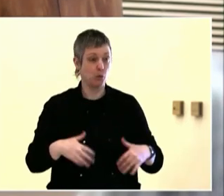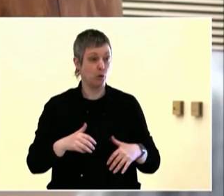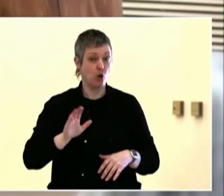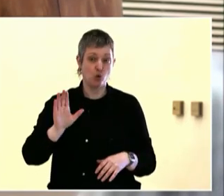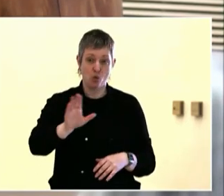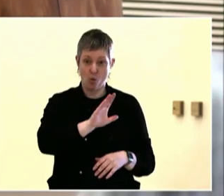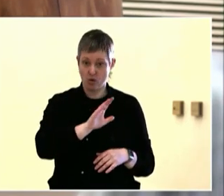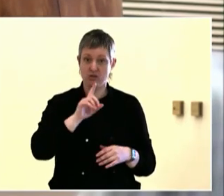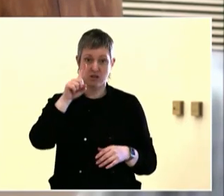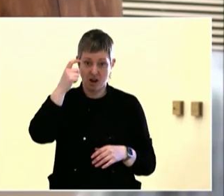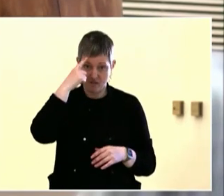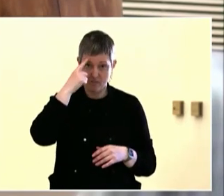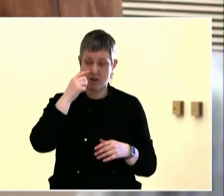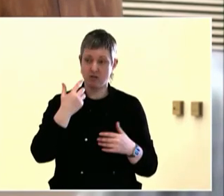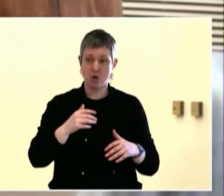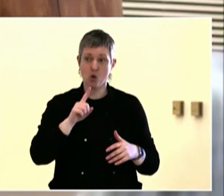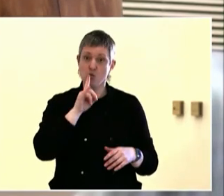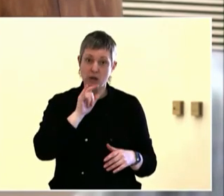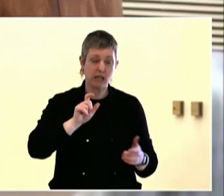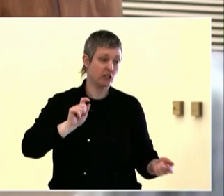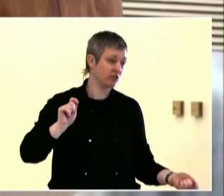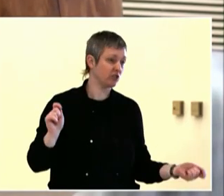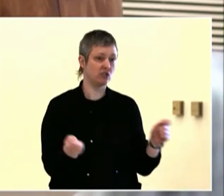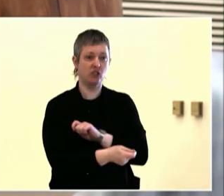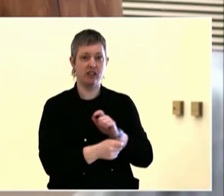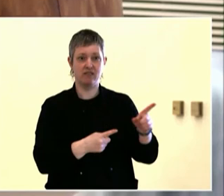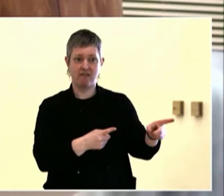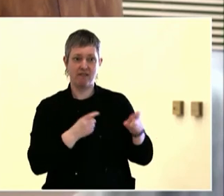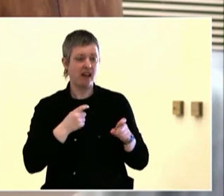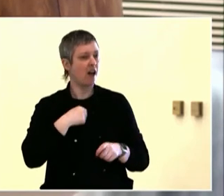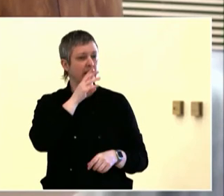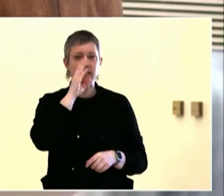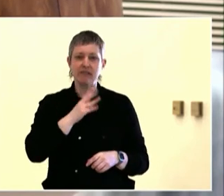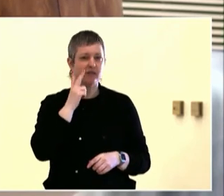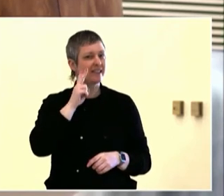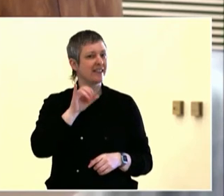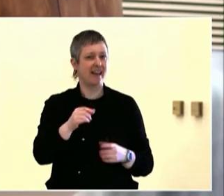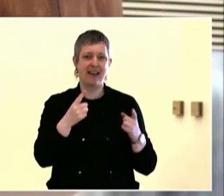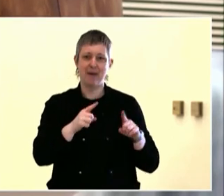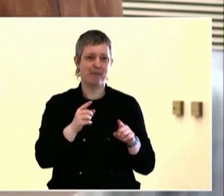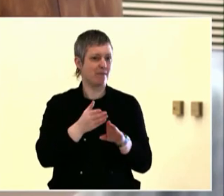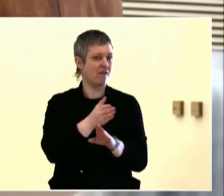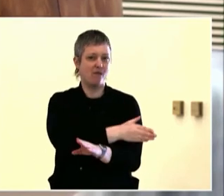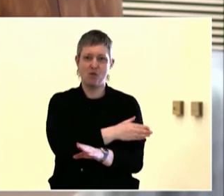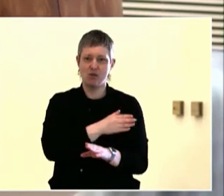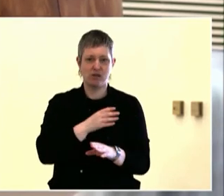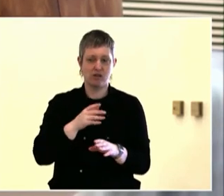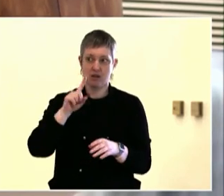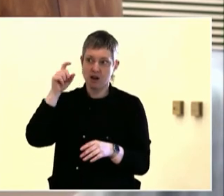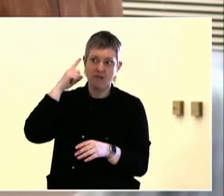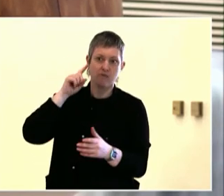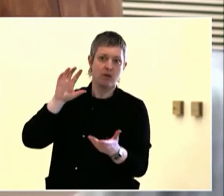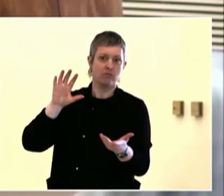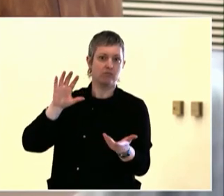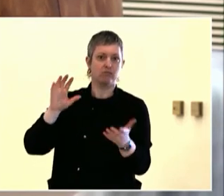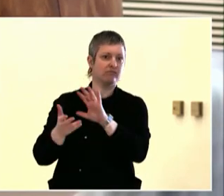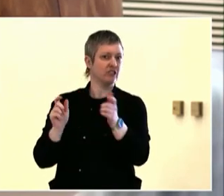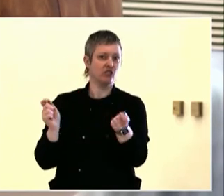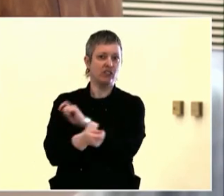So along those lines, ensuring that lived experiences alongside what we consider technical or